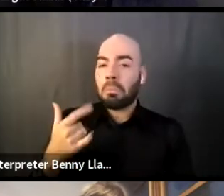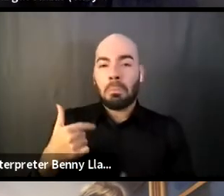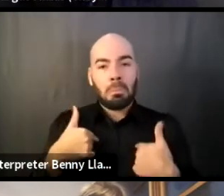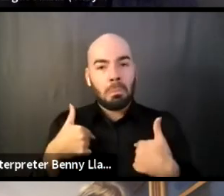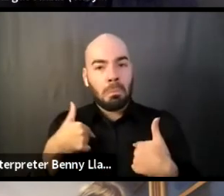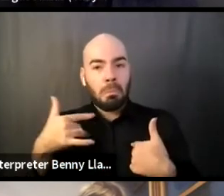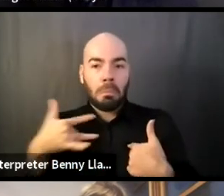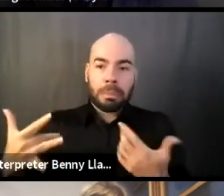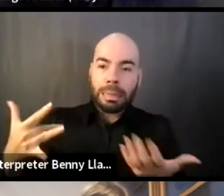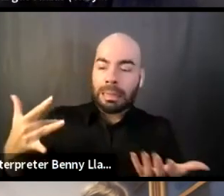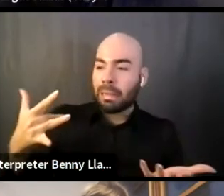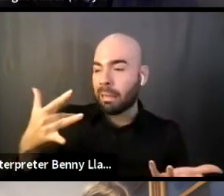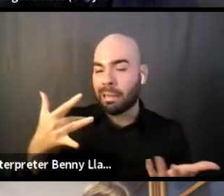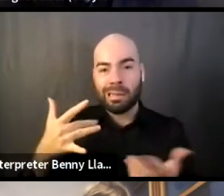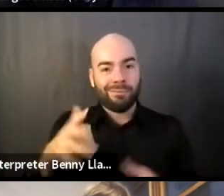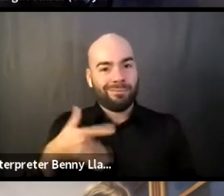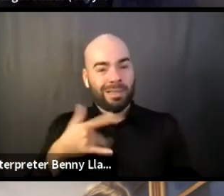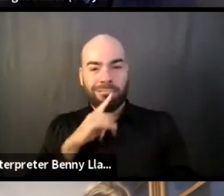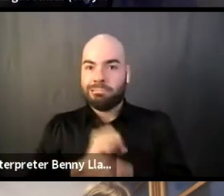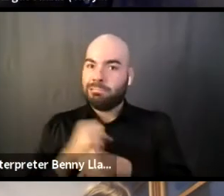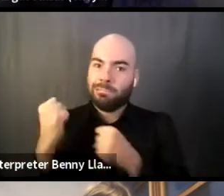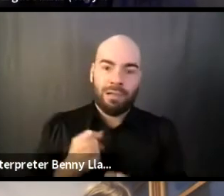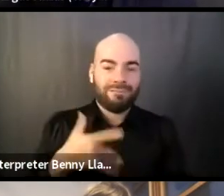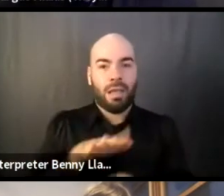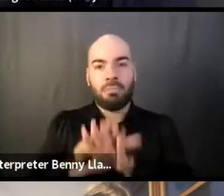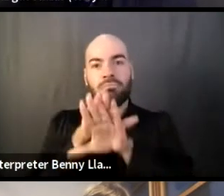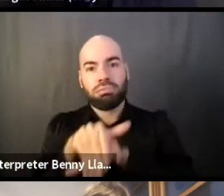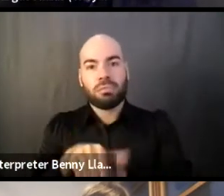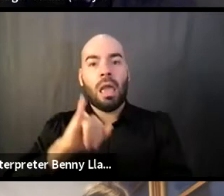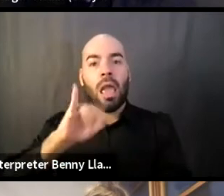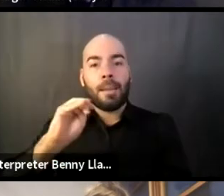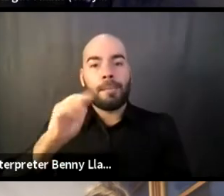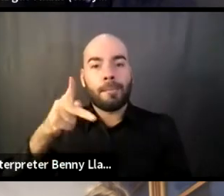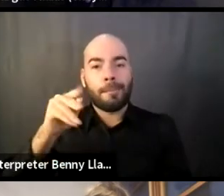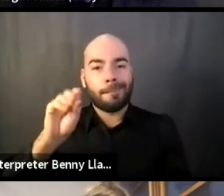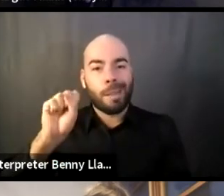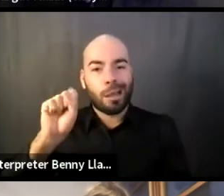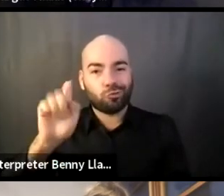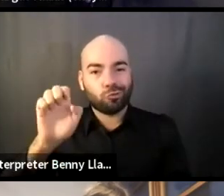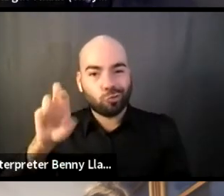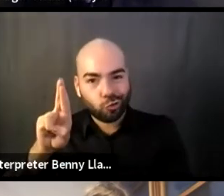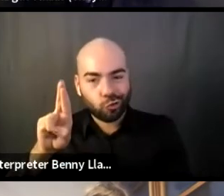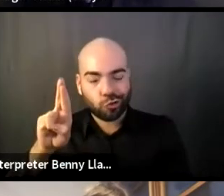dealing with imposter syndrome and coming from like a survival-esque type upbringing, right,